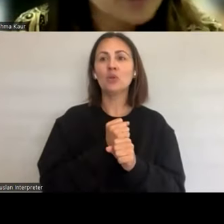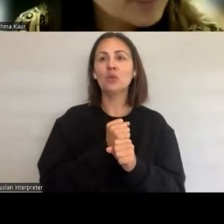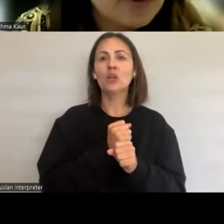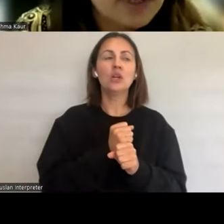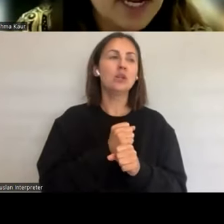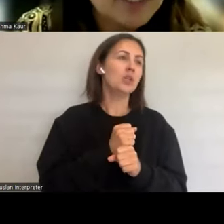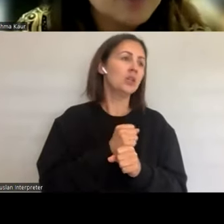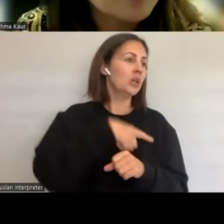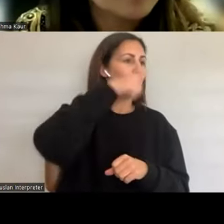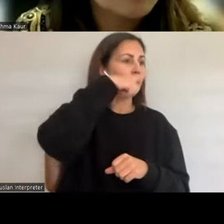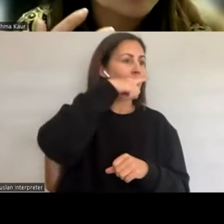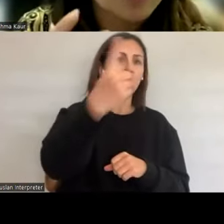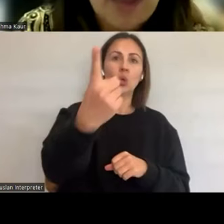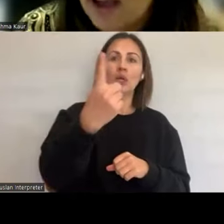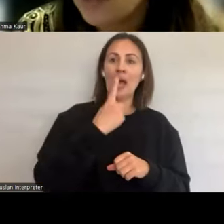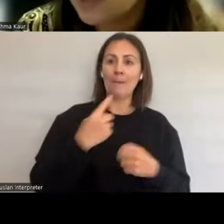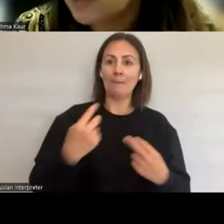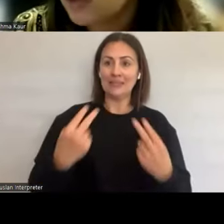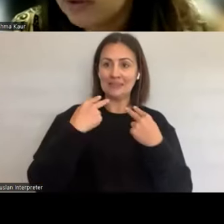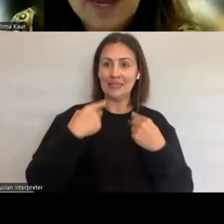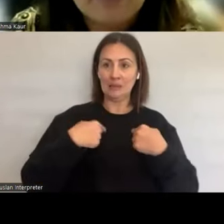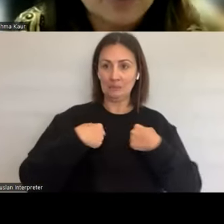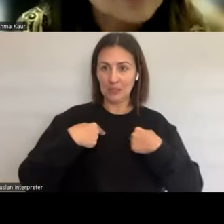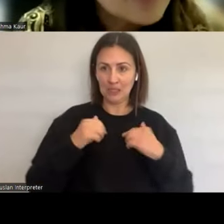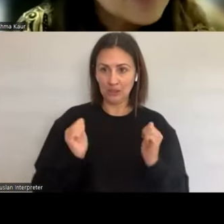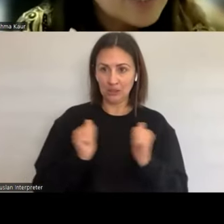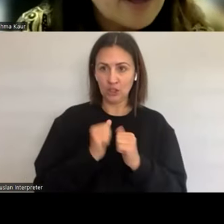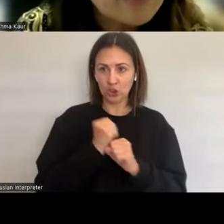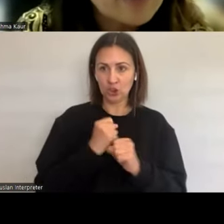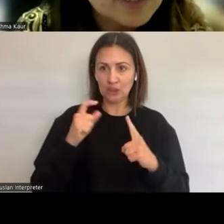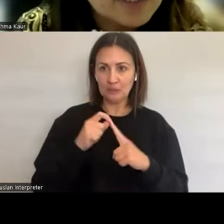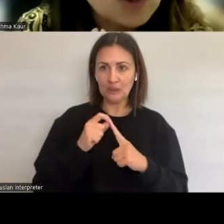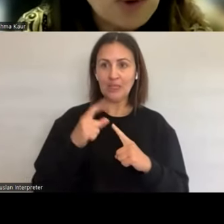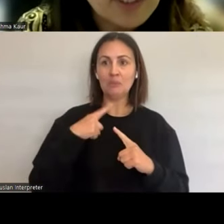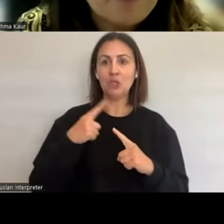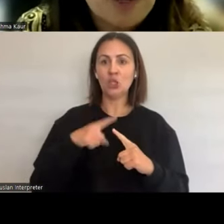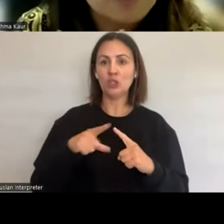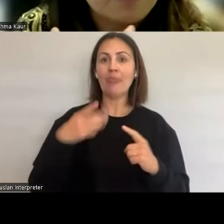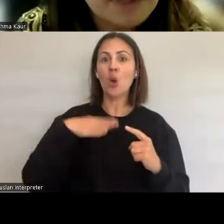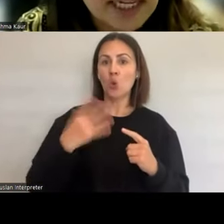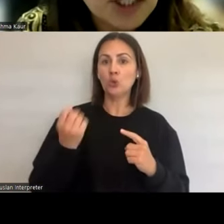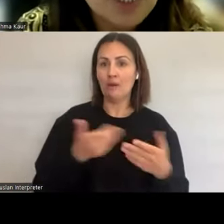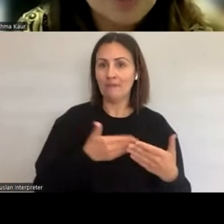pregnancy related whether they want to have it, don't have it, I think talking about pleasure,